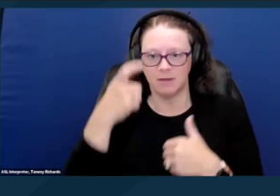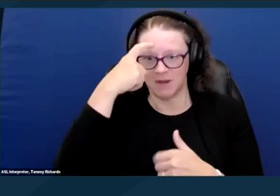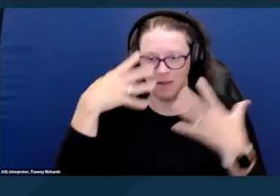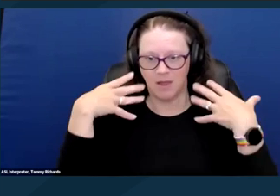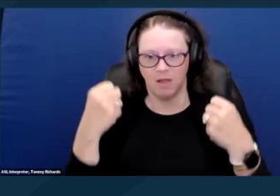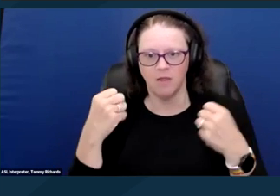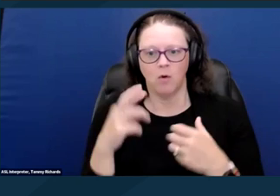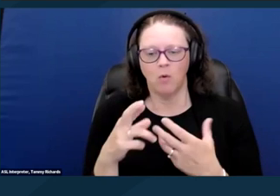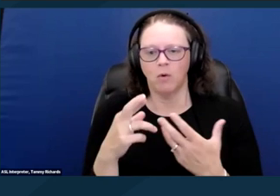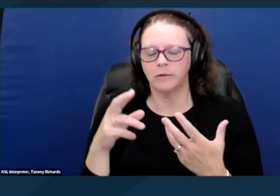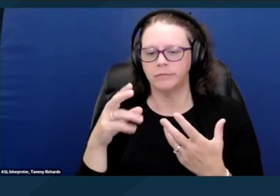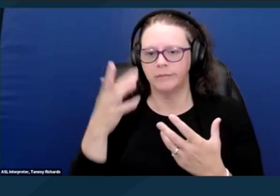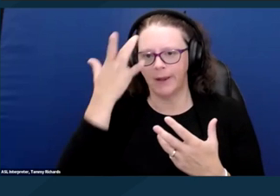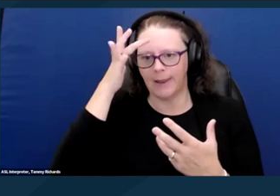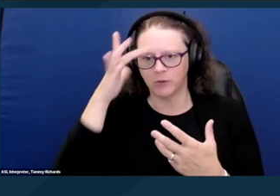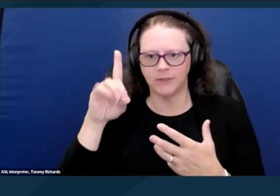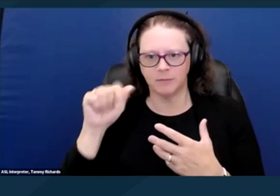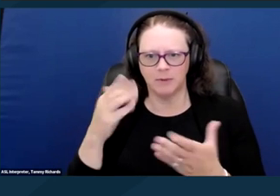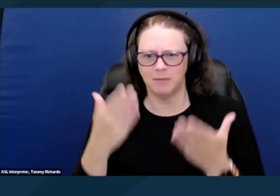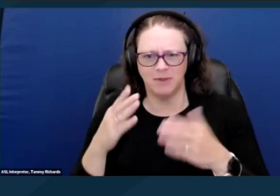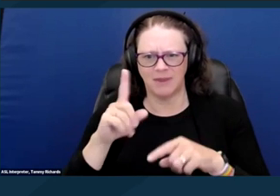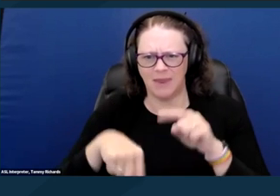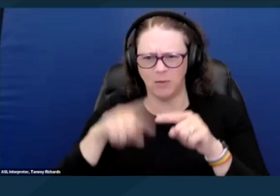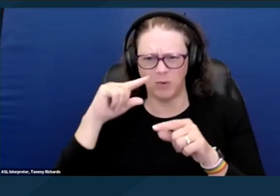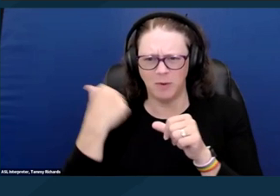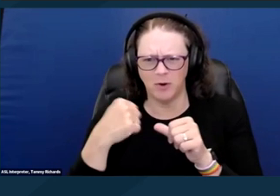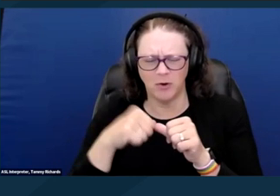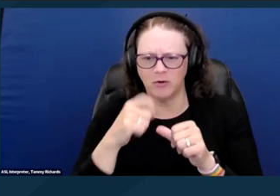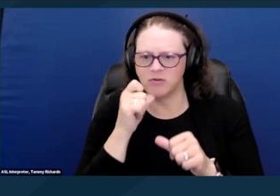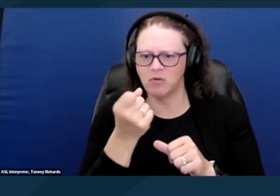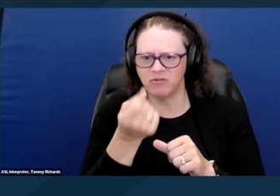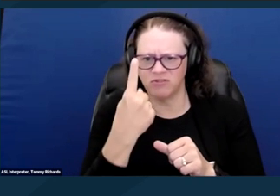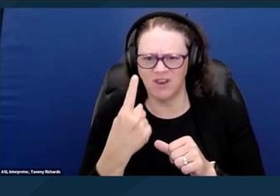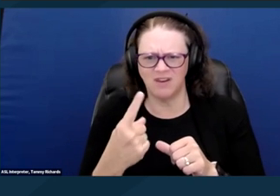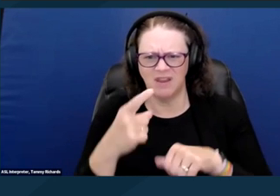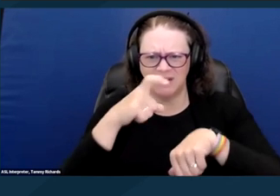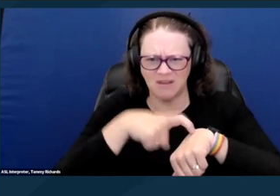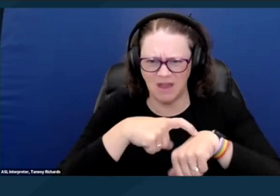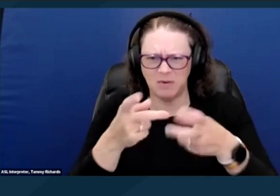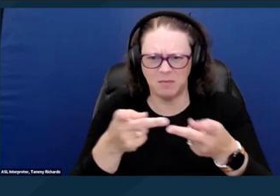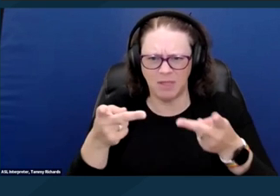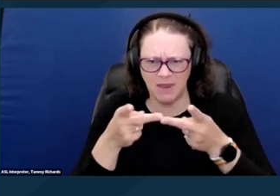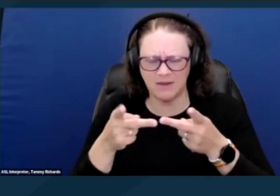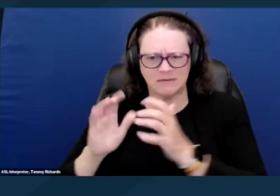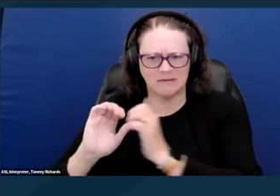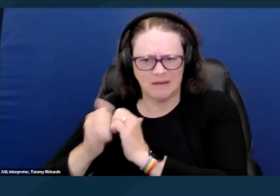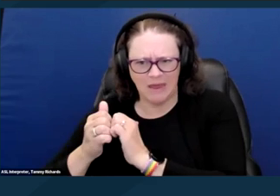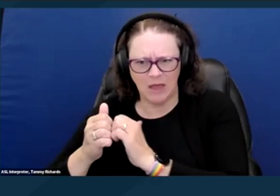to remember or understand time, place and manner restrictions that apply to where they can be,